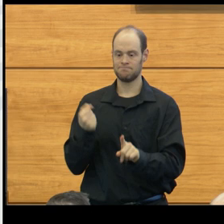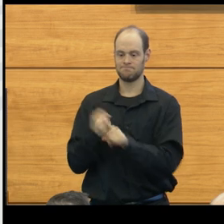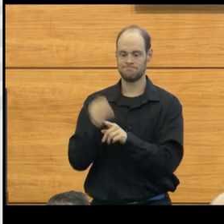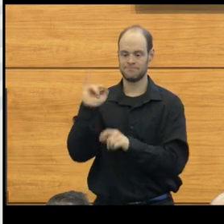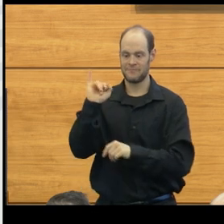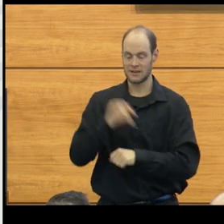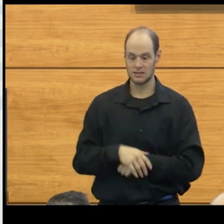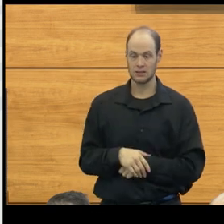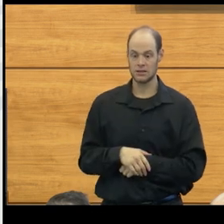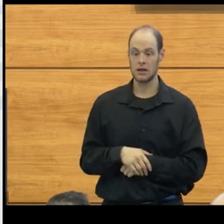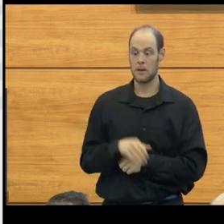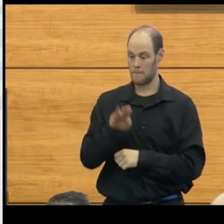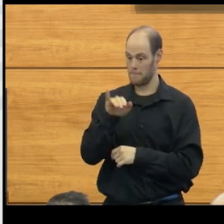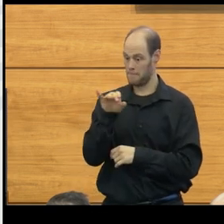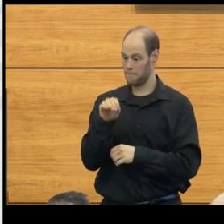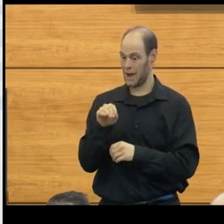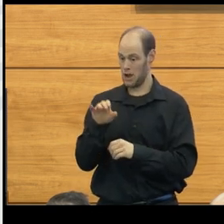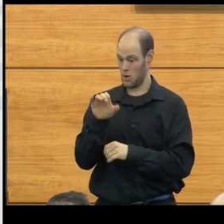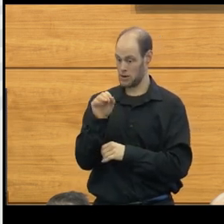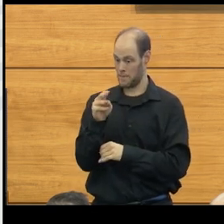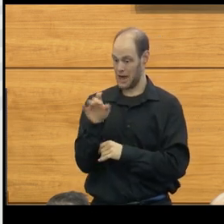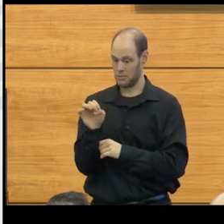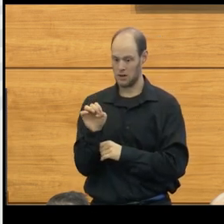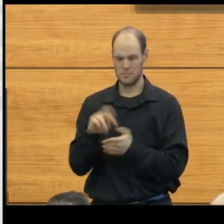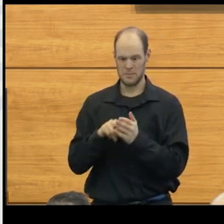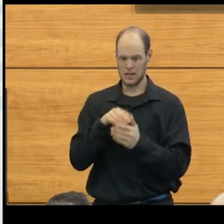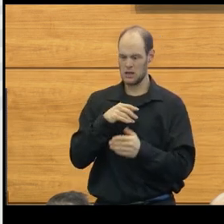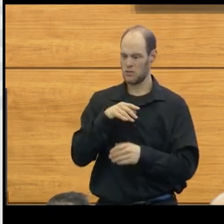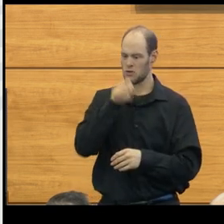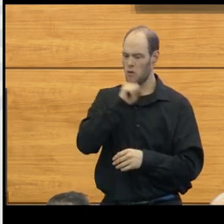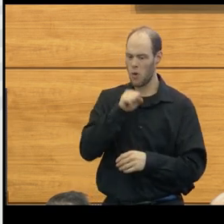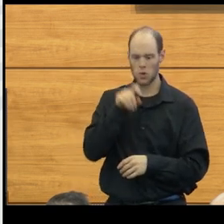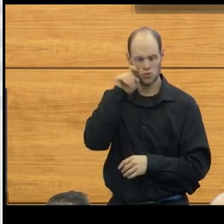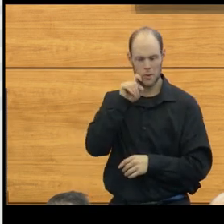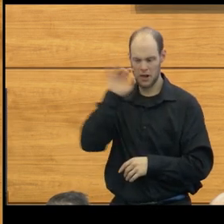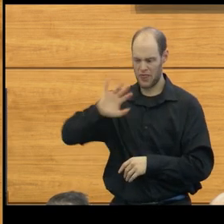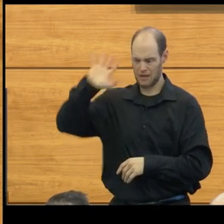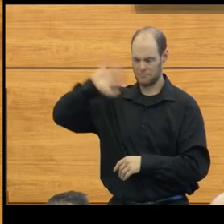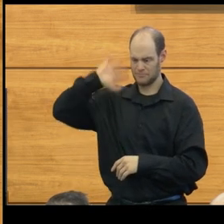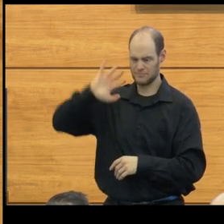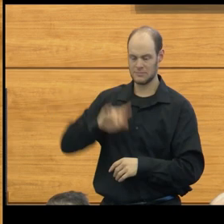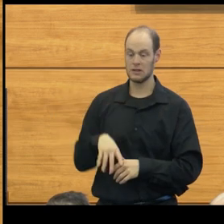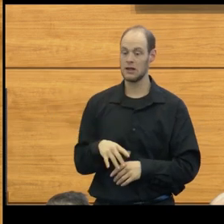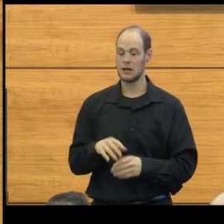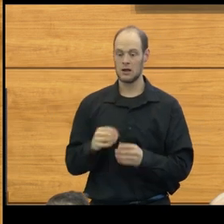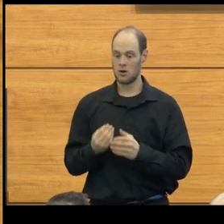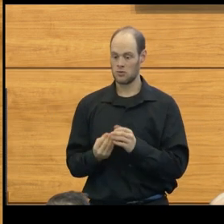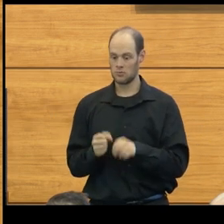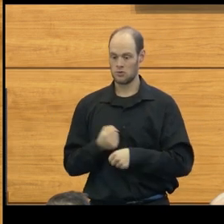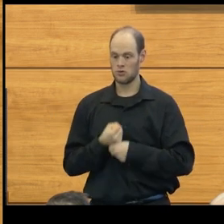It was biocompatible, unlike all of the red rubbers that were being used at the time, it didn't cause inflammation.